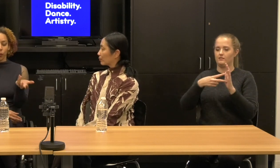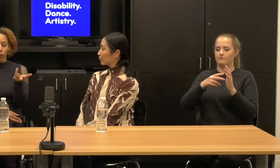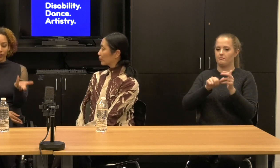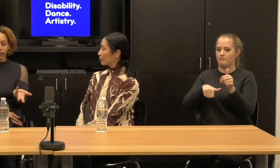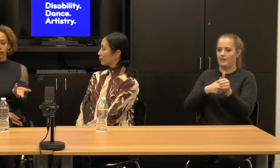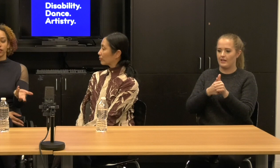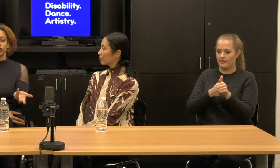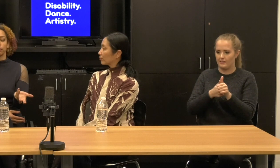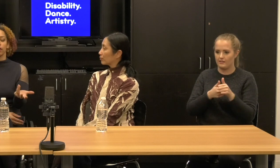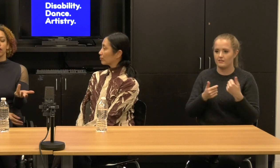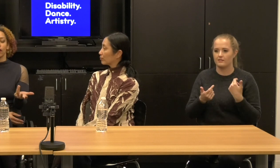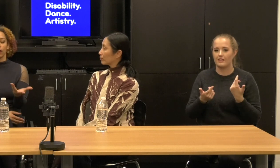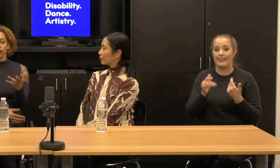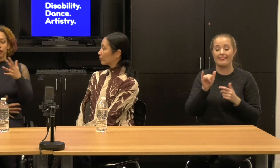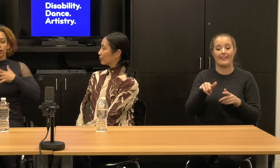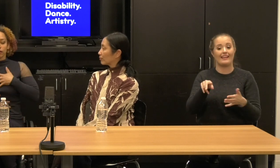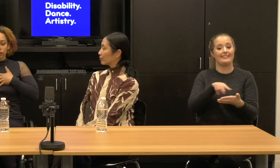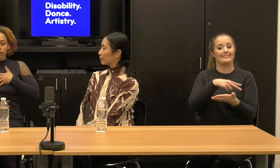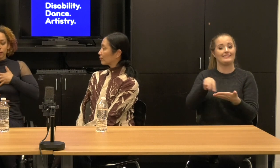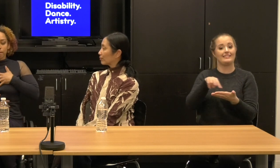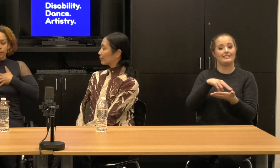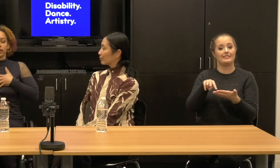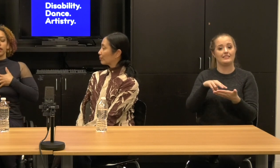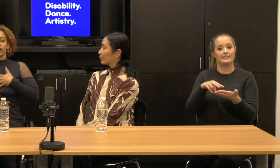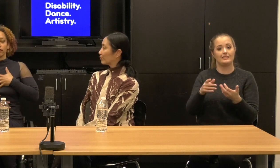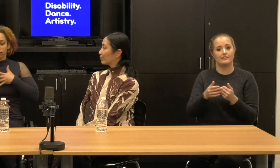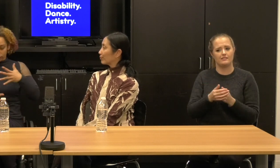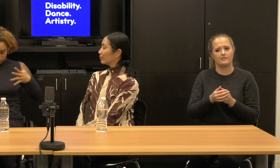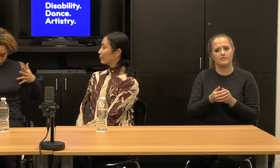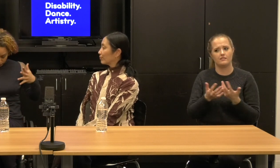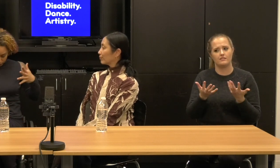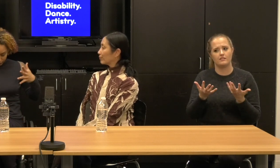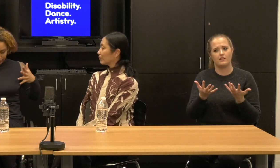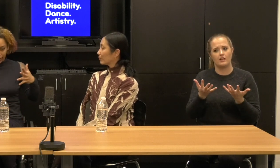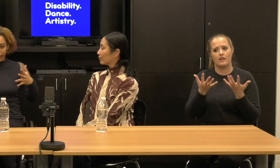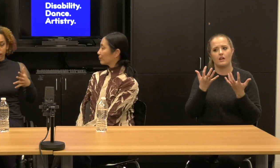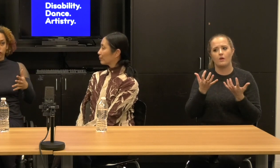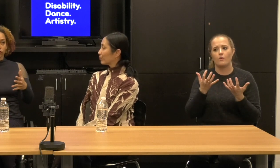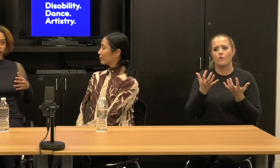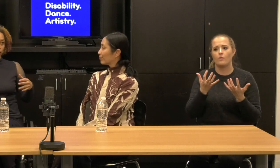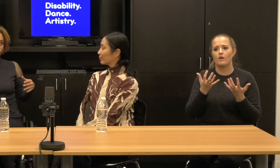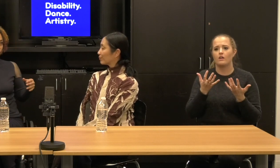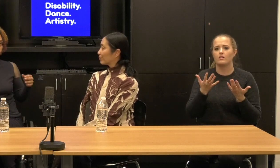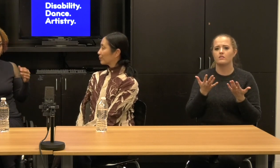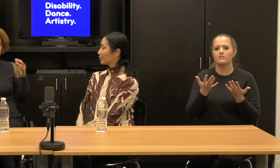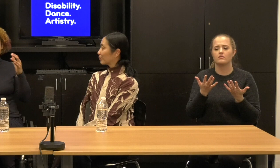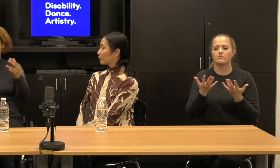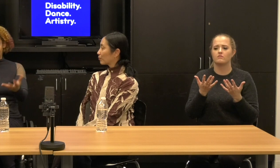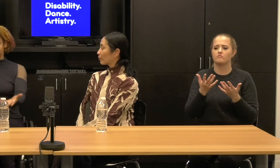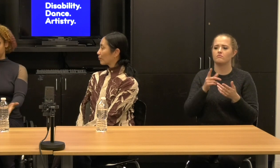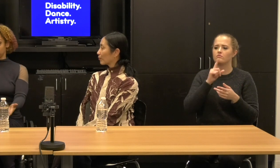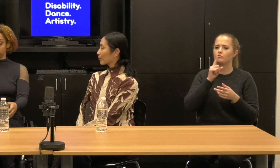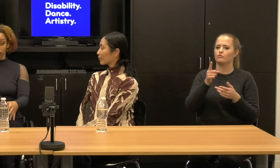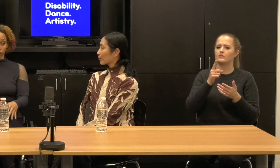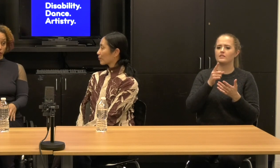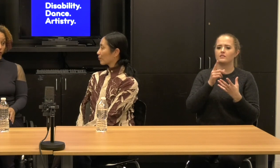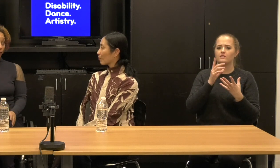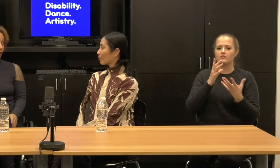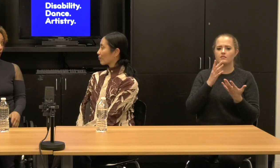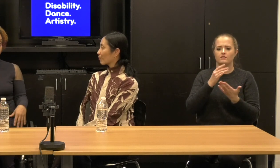I want this dance to be orderly and there's this practice that, you know, the light comes